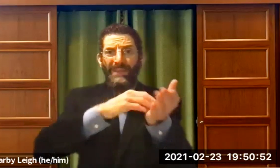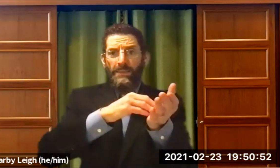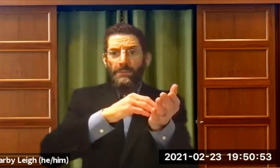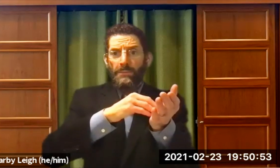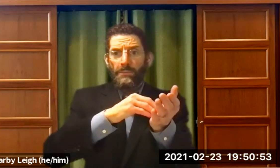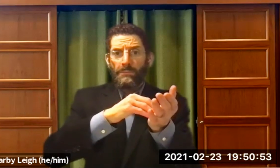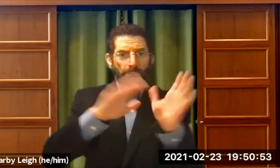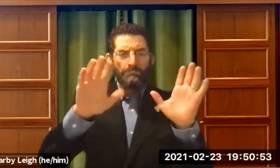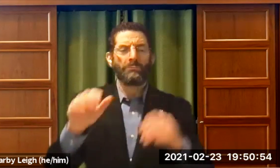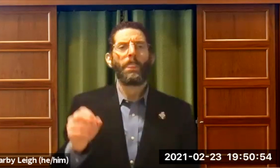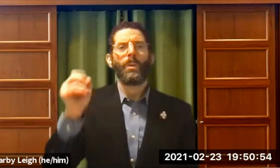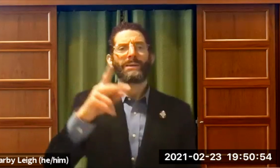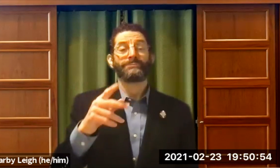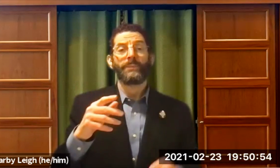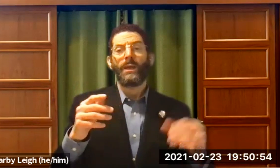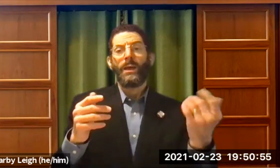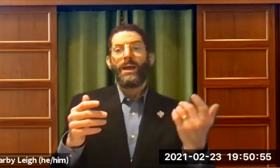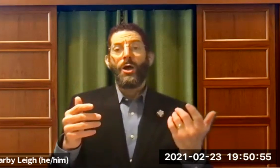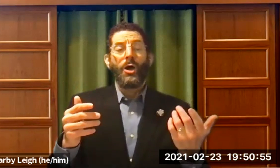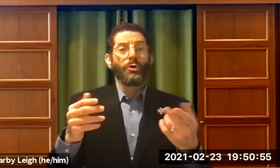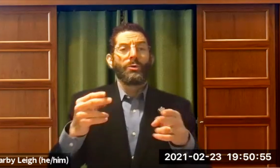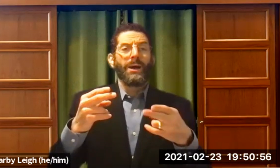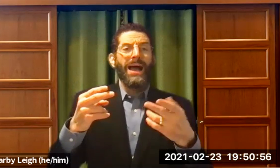Do you want me to repeat the question? Okay.